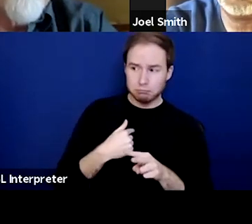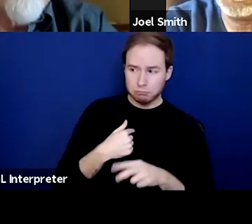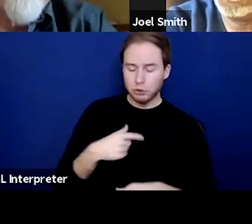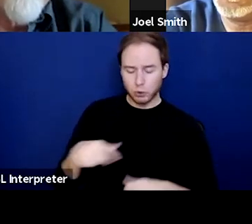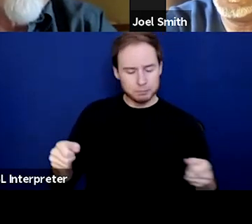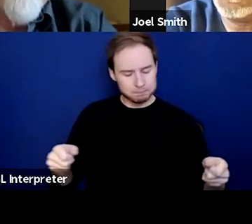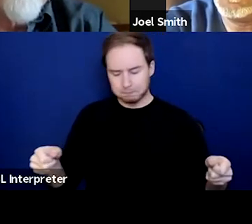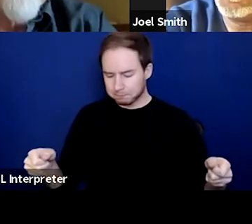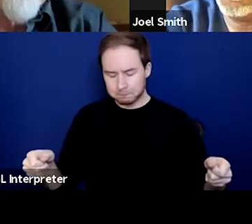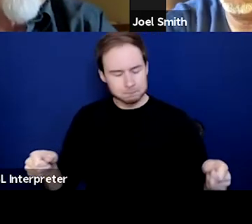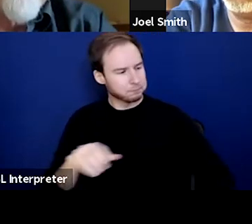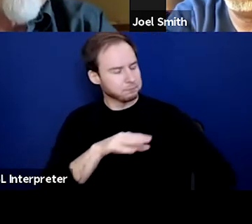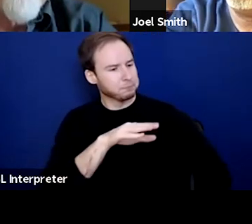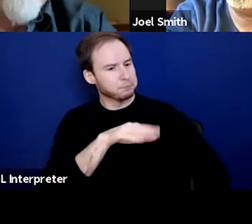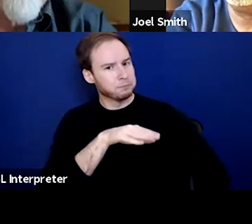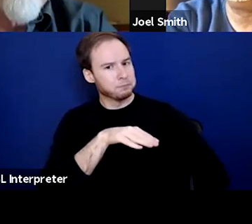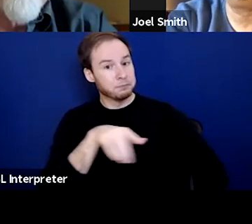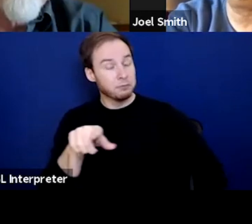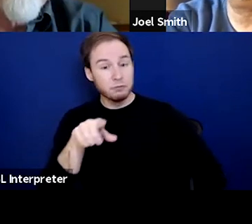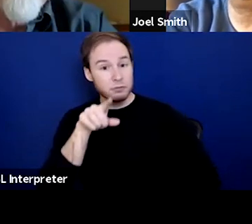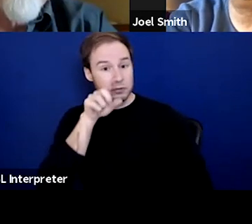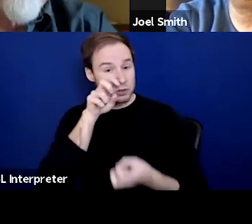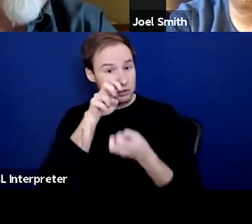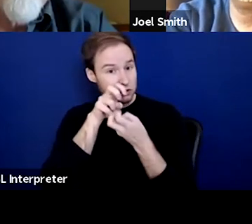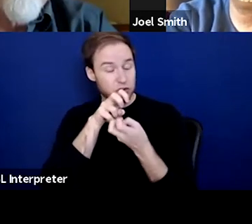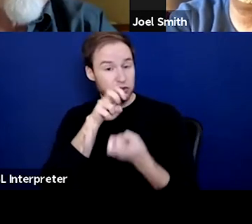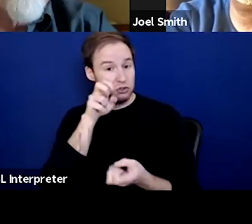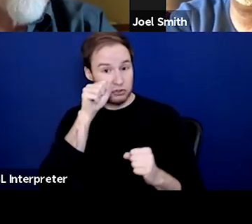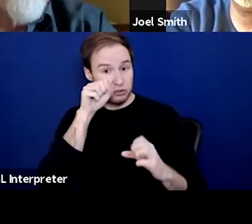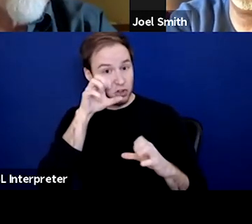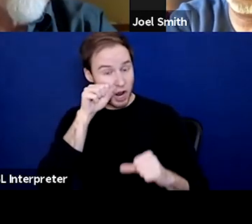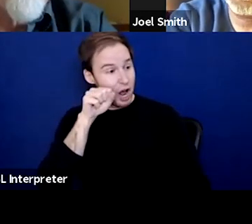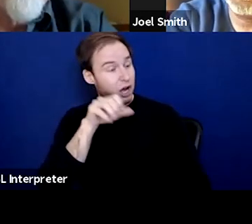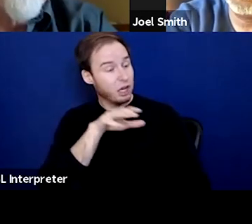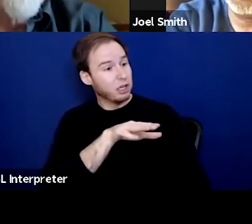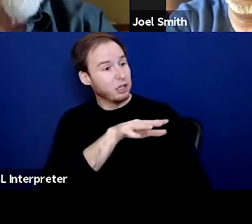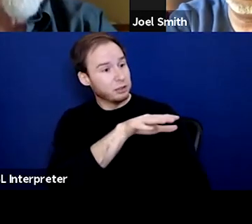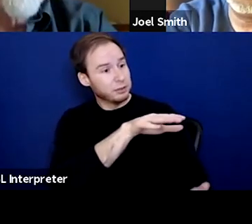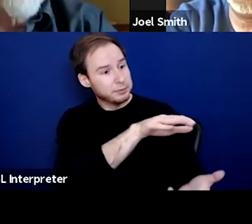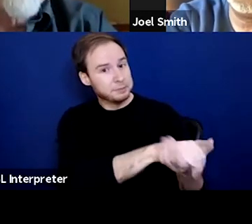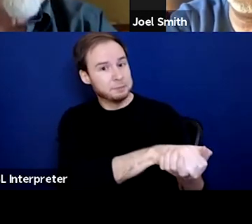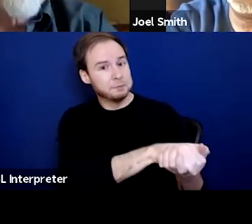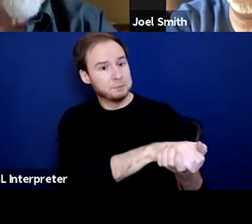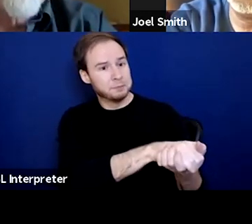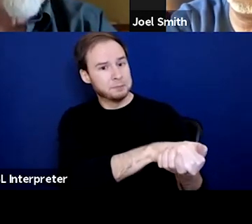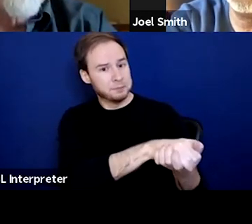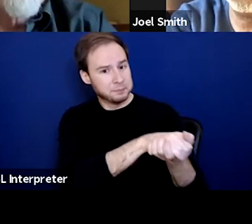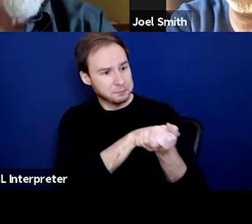and she had the most shocked look on her face. And she took my hands. She put my hands in hers like this.